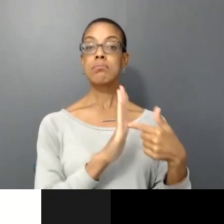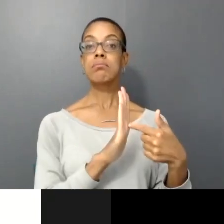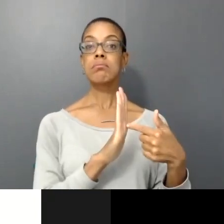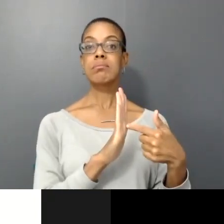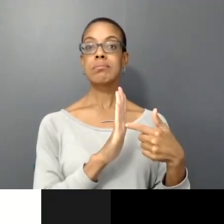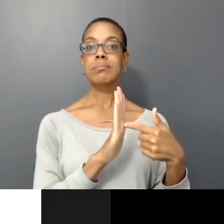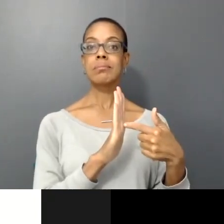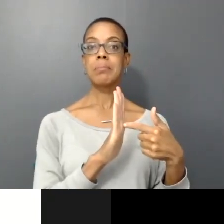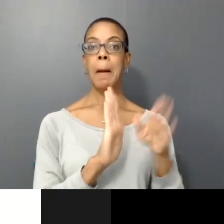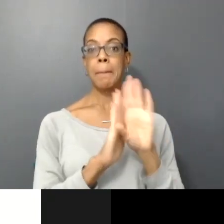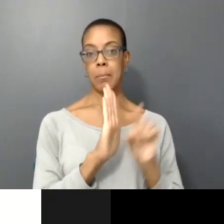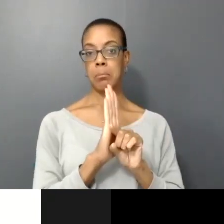scene process that we have.